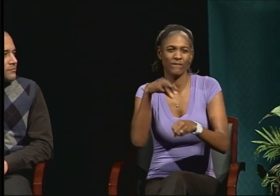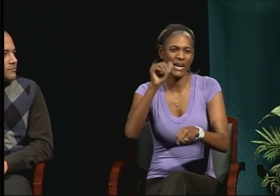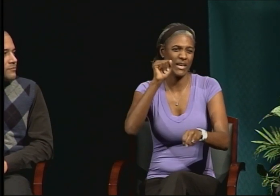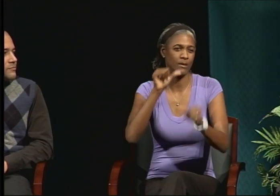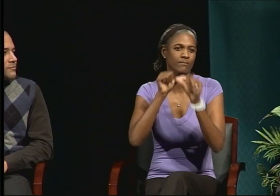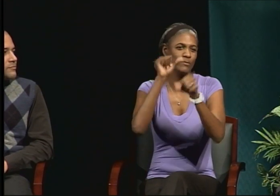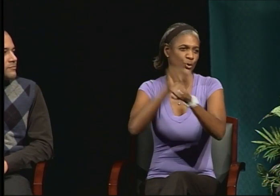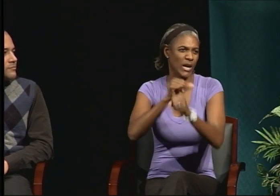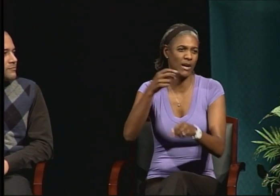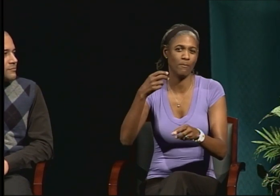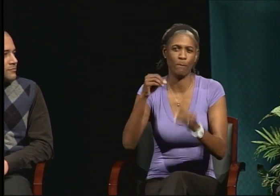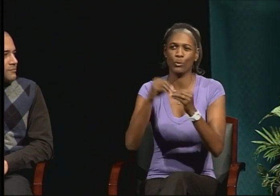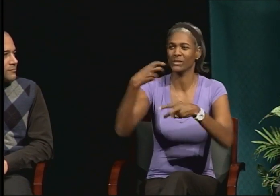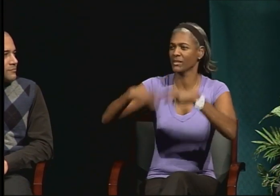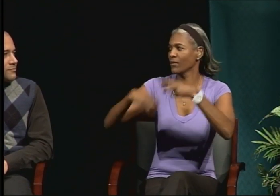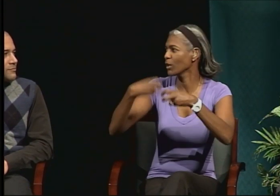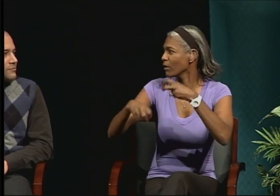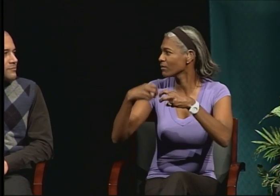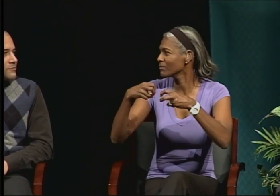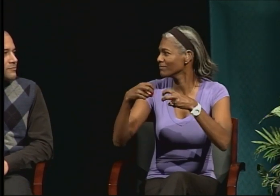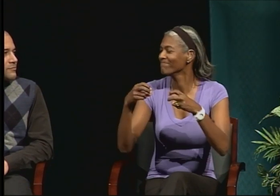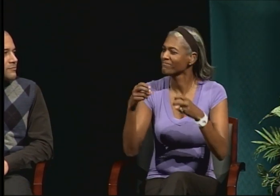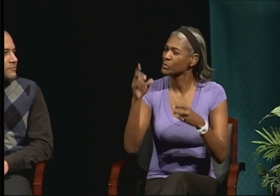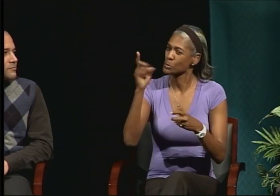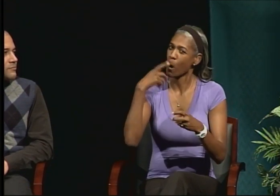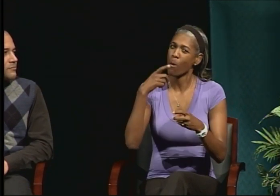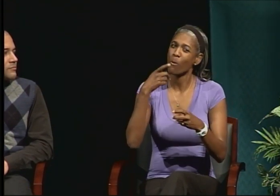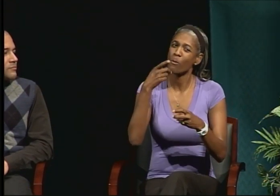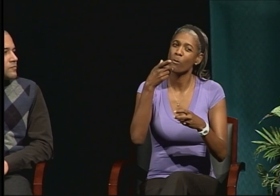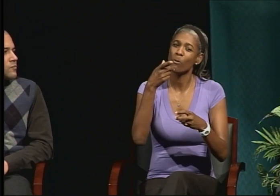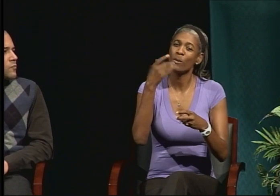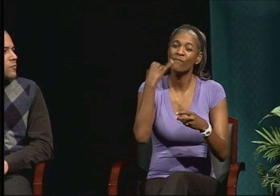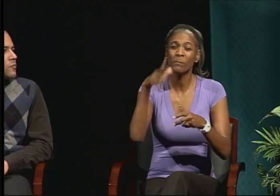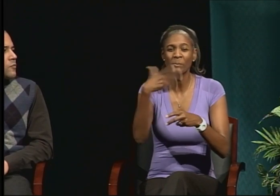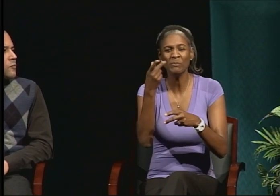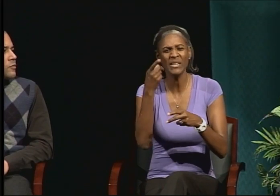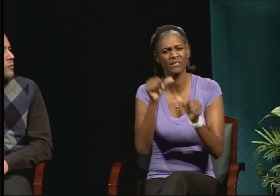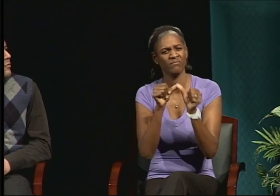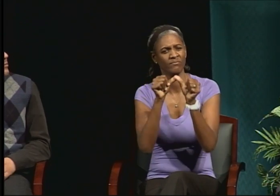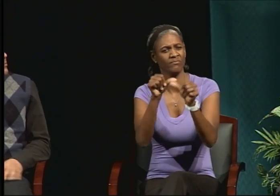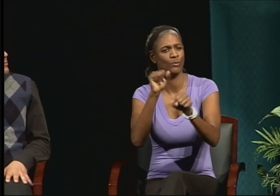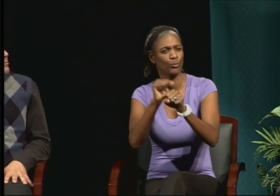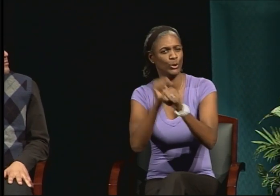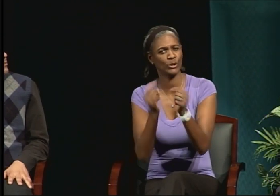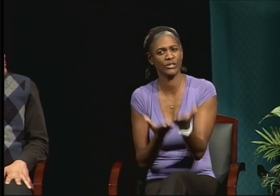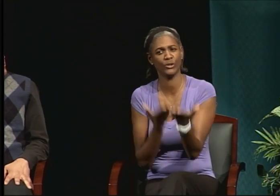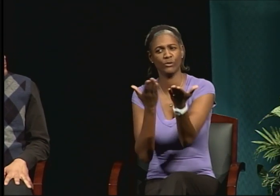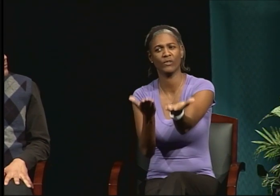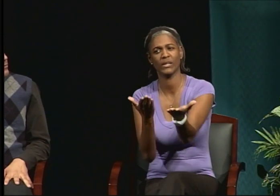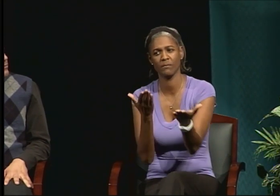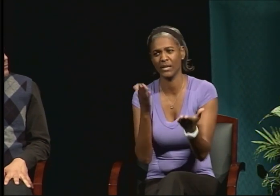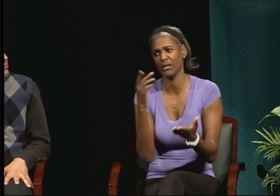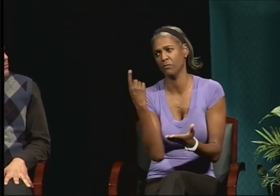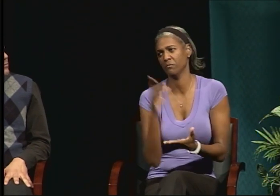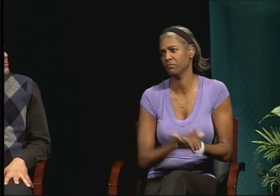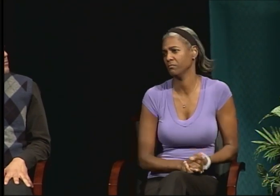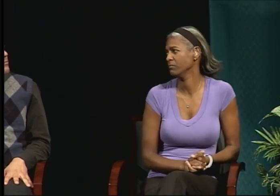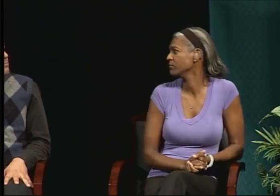because I didn't have the work experience while I was in the doctoral program. So I would offer that you would keep up with your work.